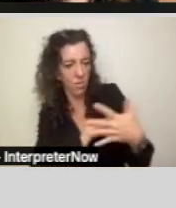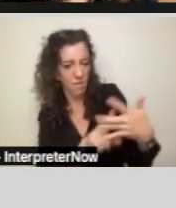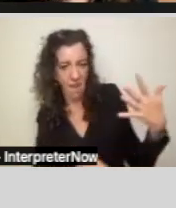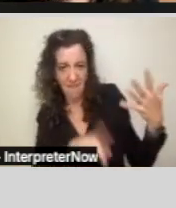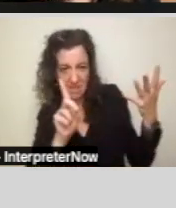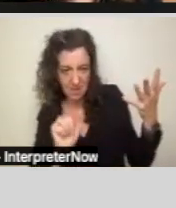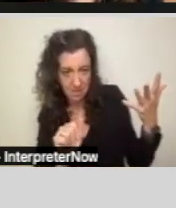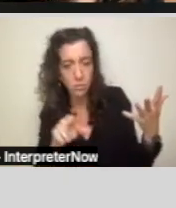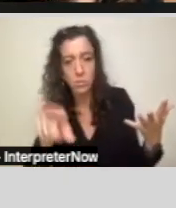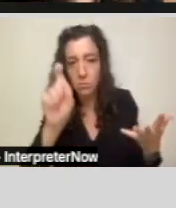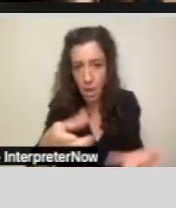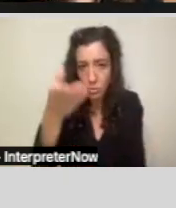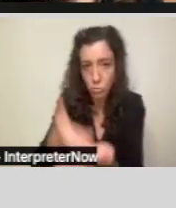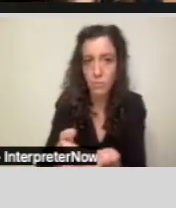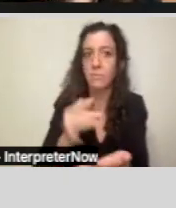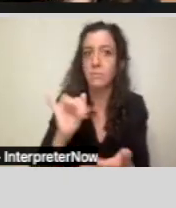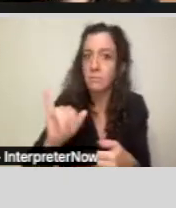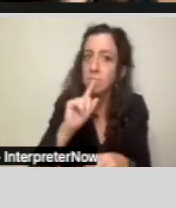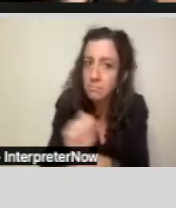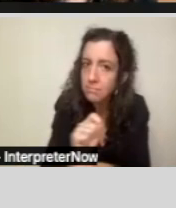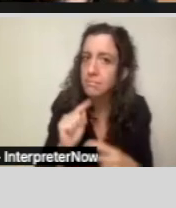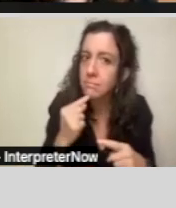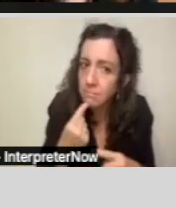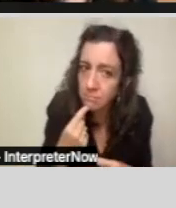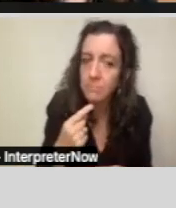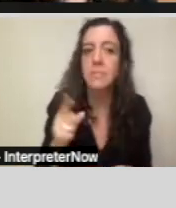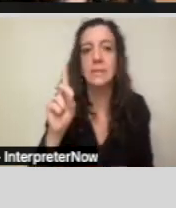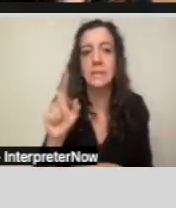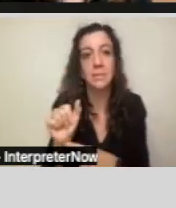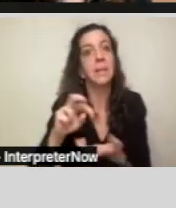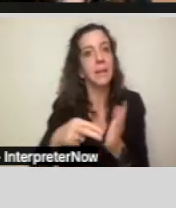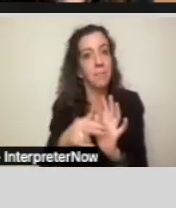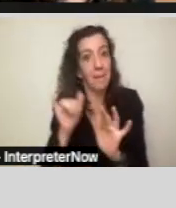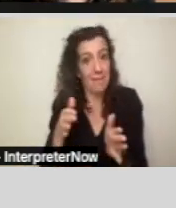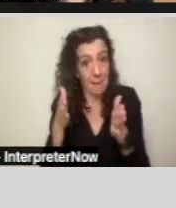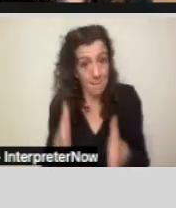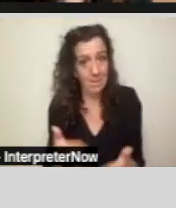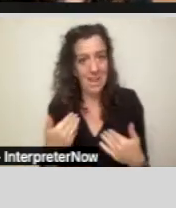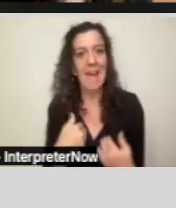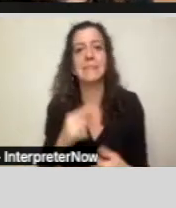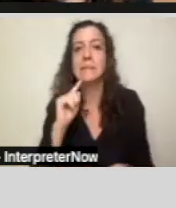you must show it's substantial and that means the individual has significant functional